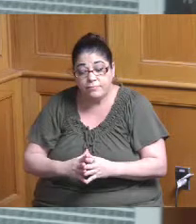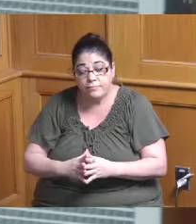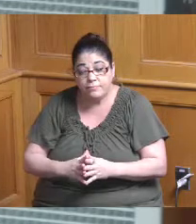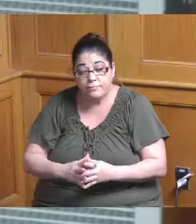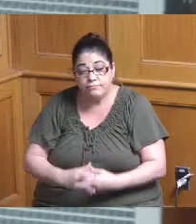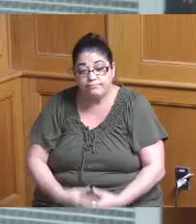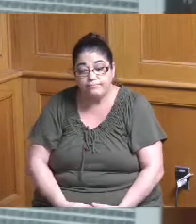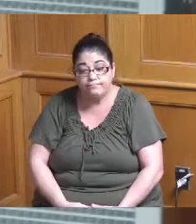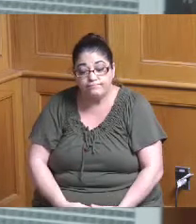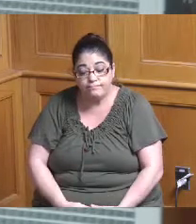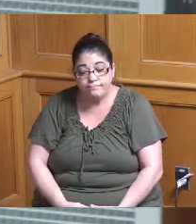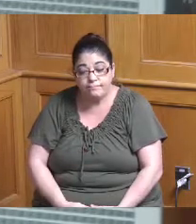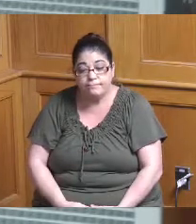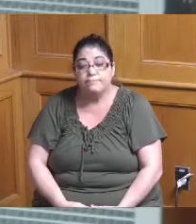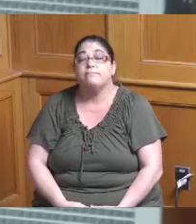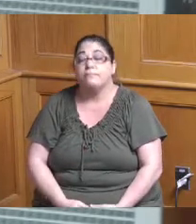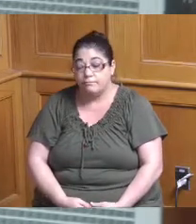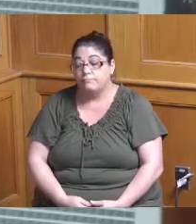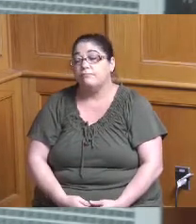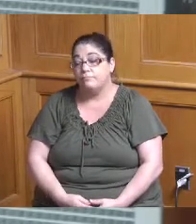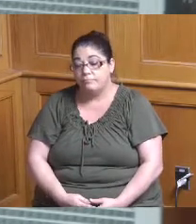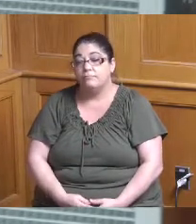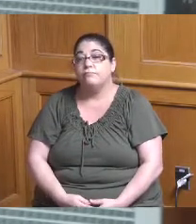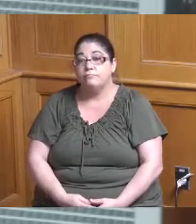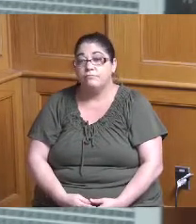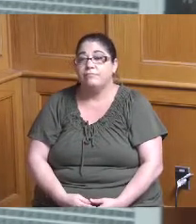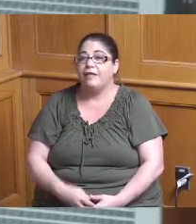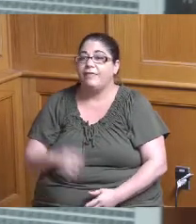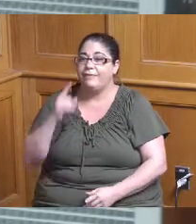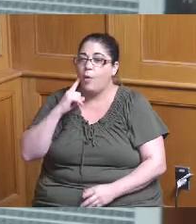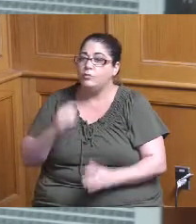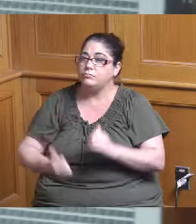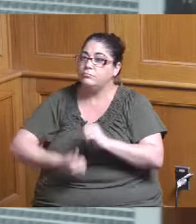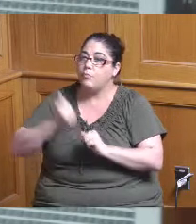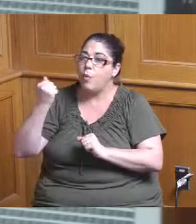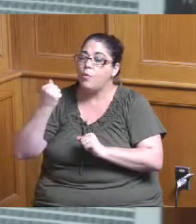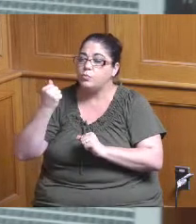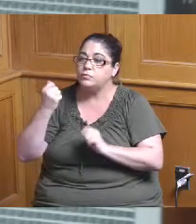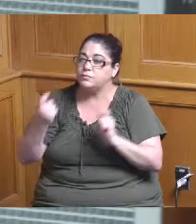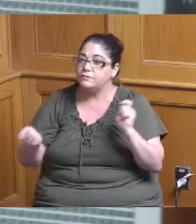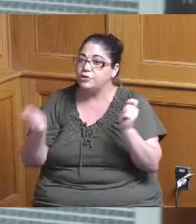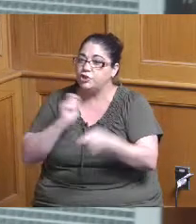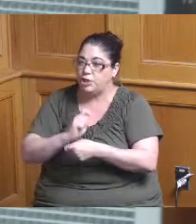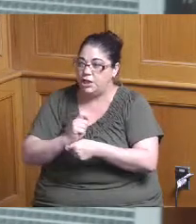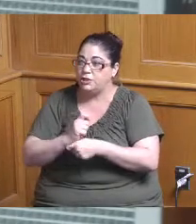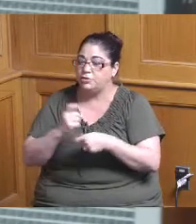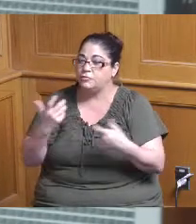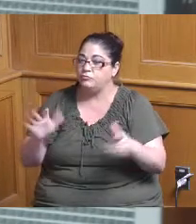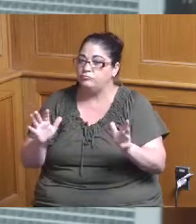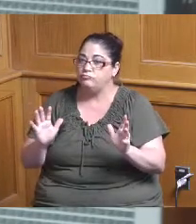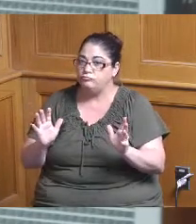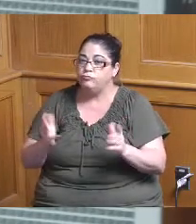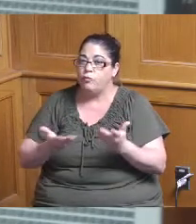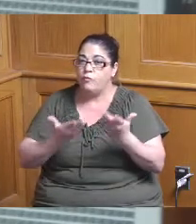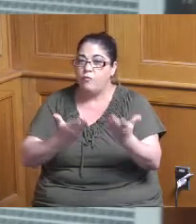those are primarily those are the the major changes that occurred in the fellowship program